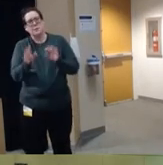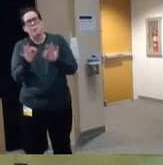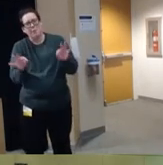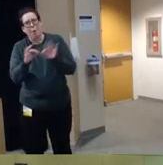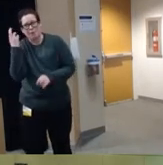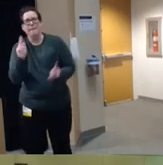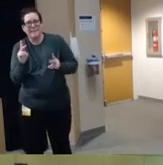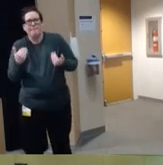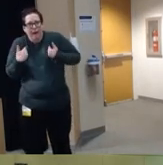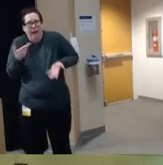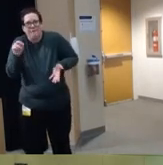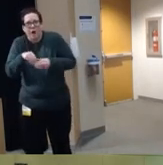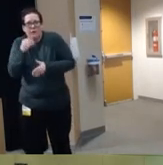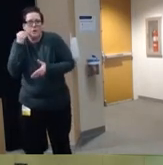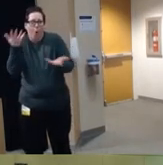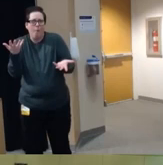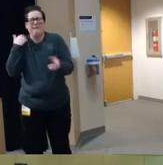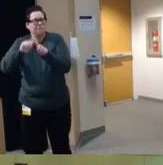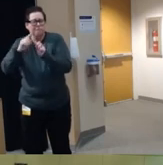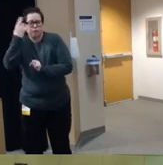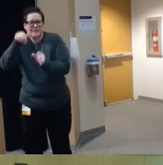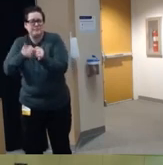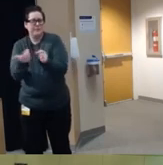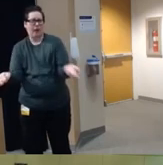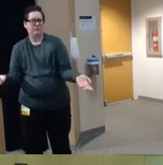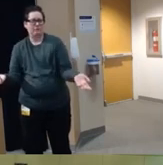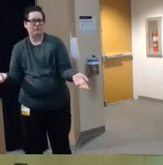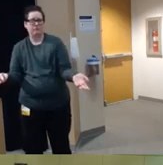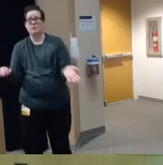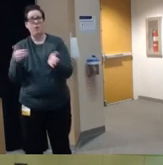have firearms in their homes for a variety of reasons um often because they think that it